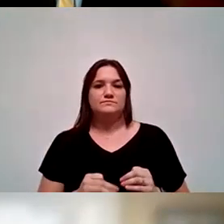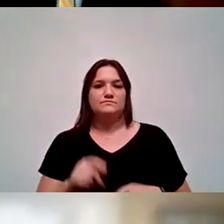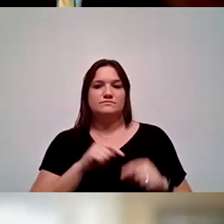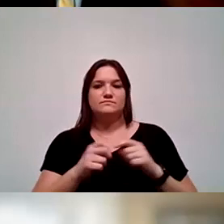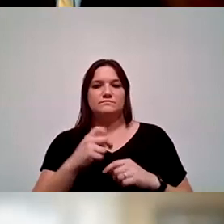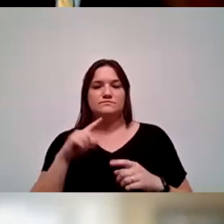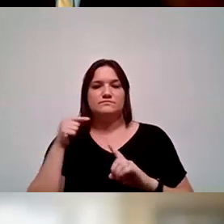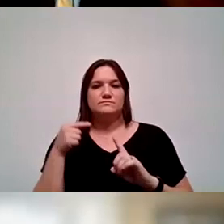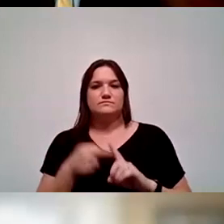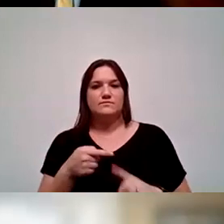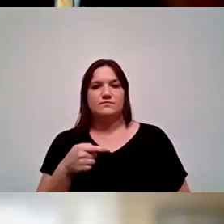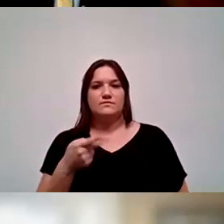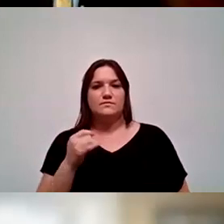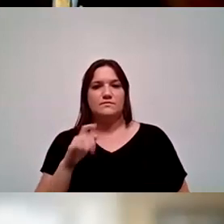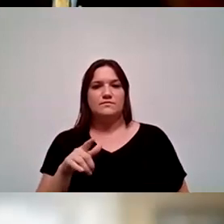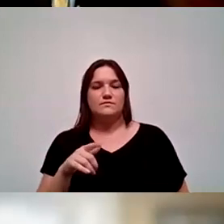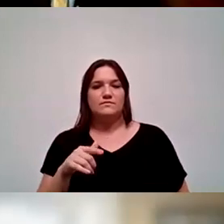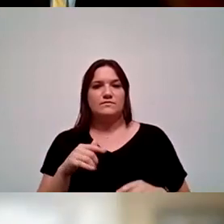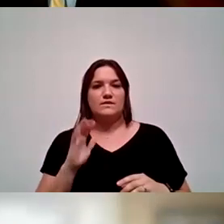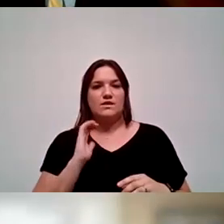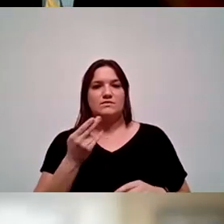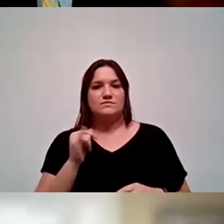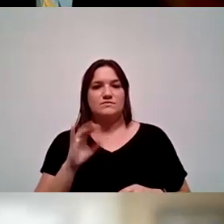Pimentel showing that our Hispanic hires have been up.